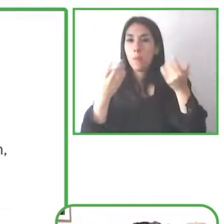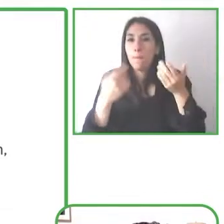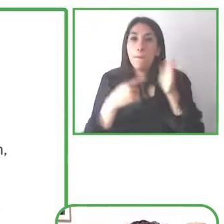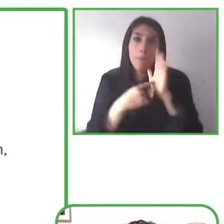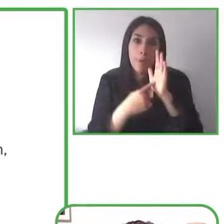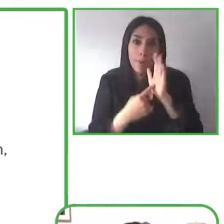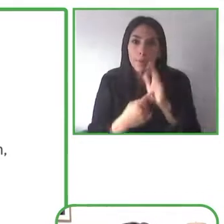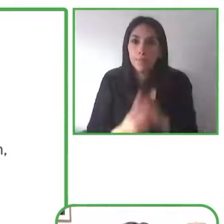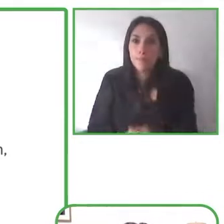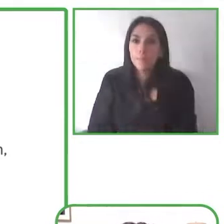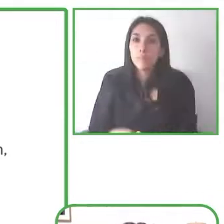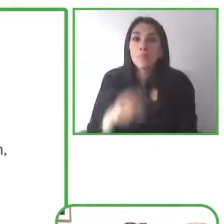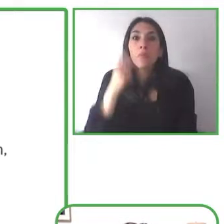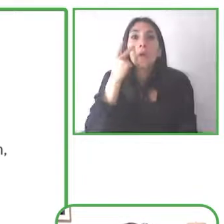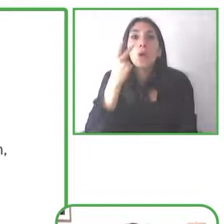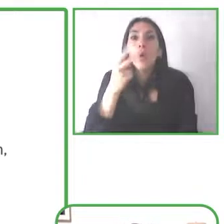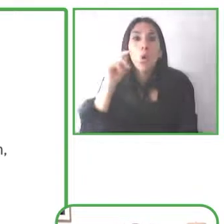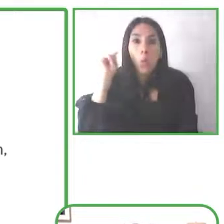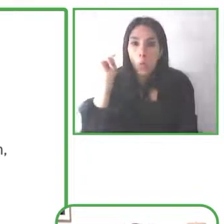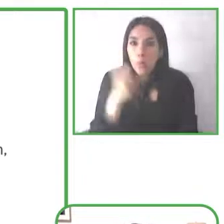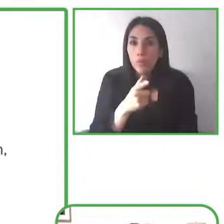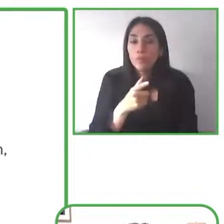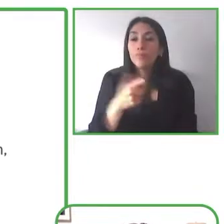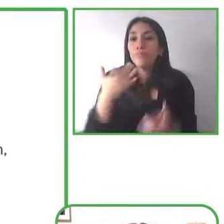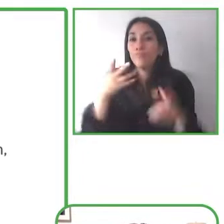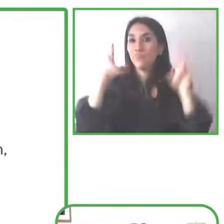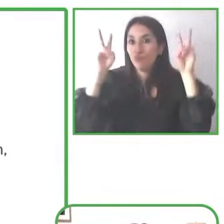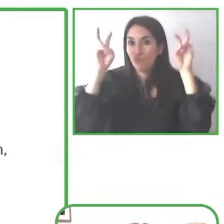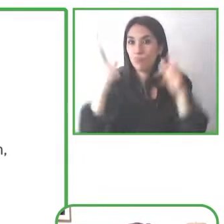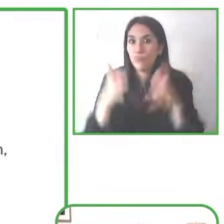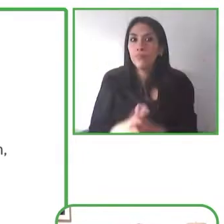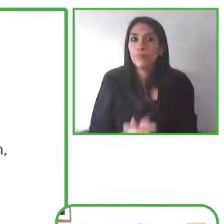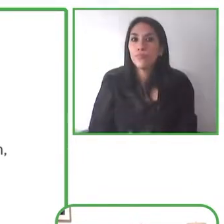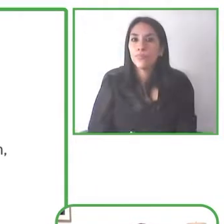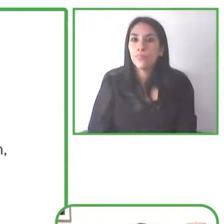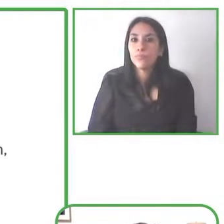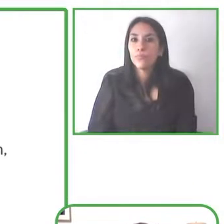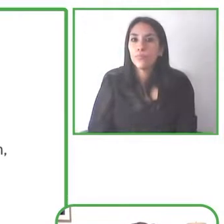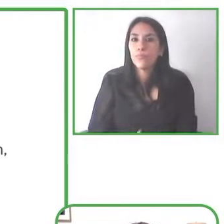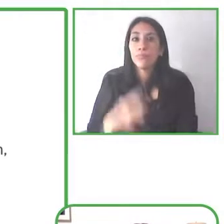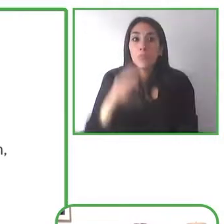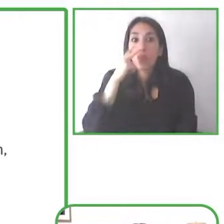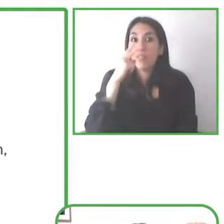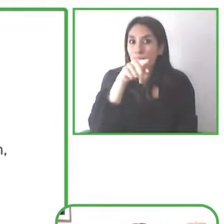deaf and hard of hearing community but they're also so much more broadly used and can be